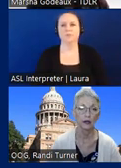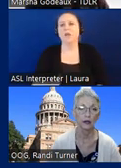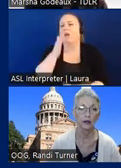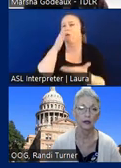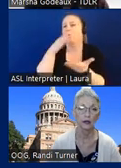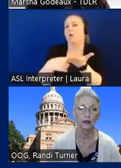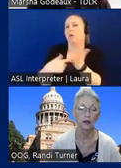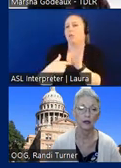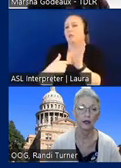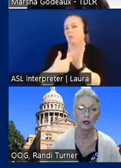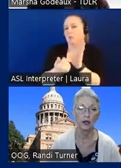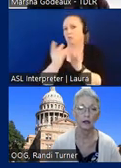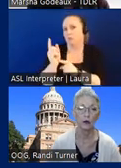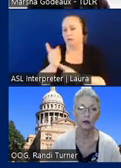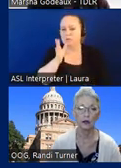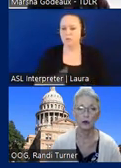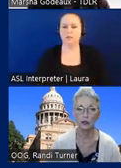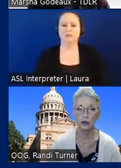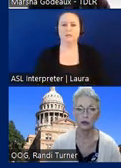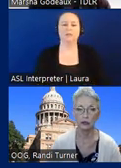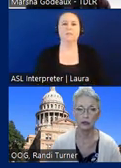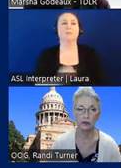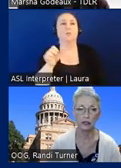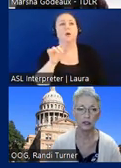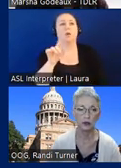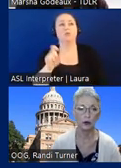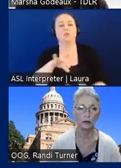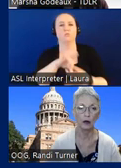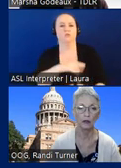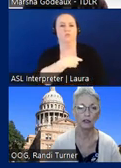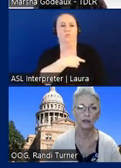here in a few minutes. And another question about religious facility, what about religious